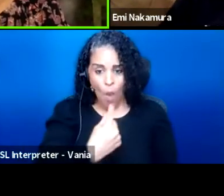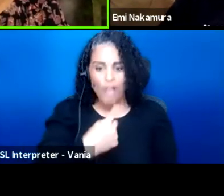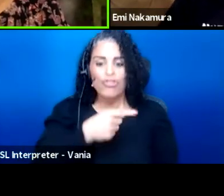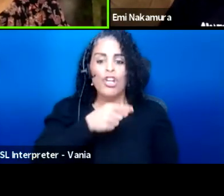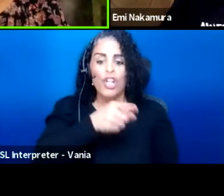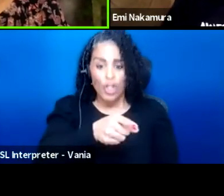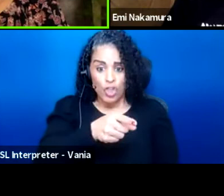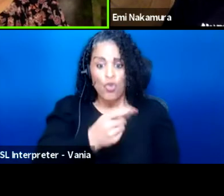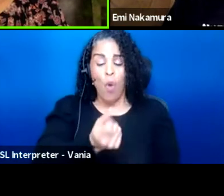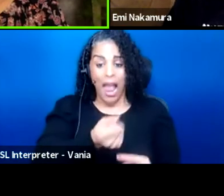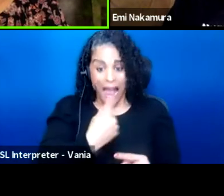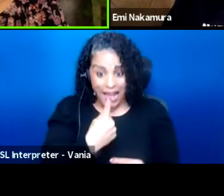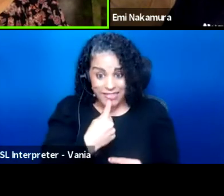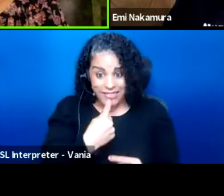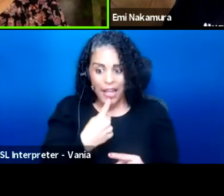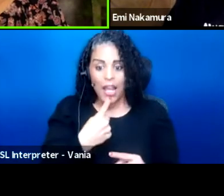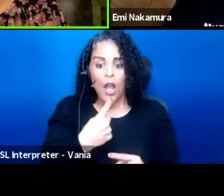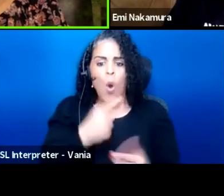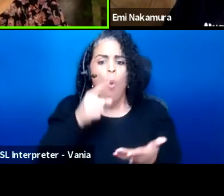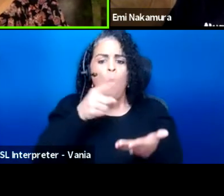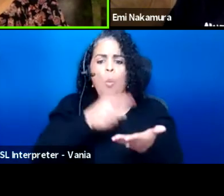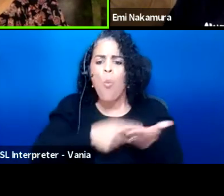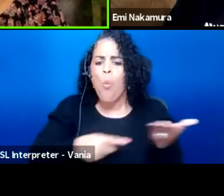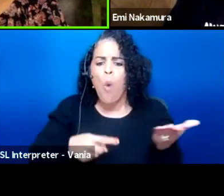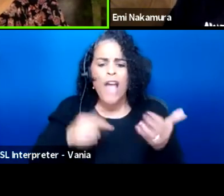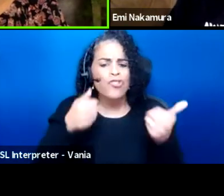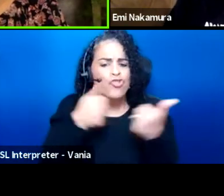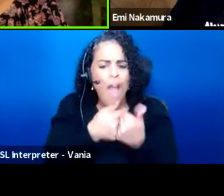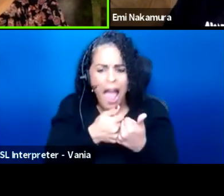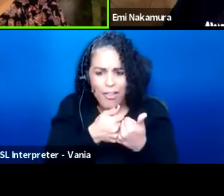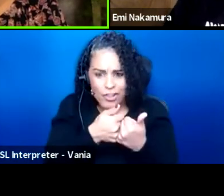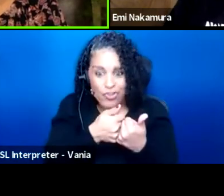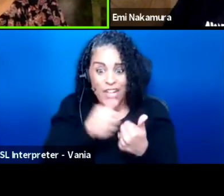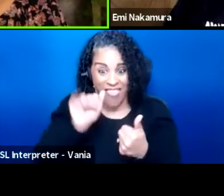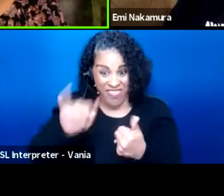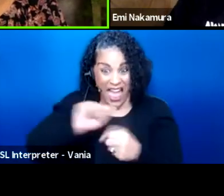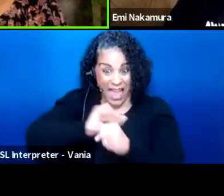You are asking what challenges the pandemic has presented